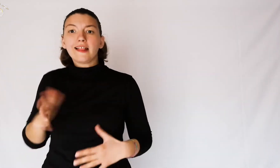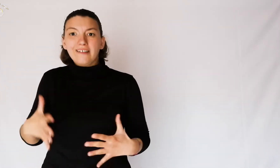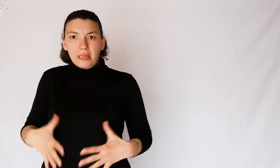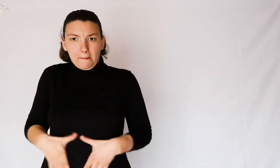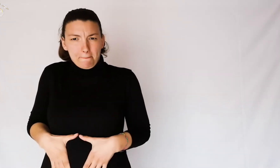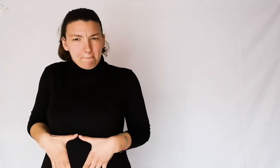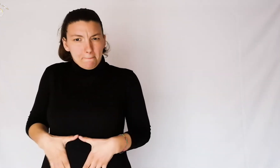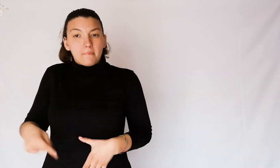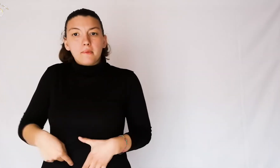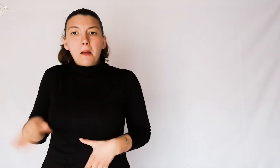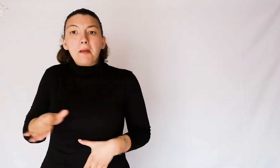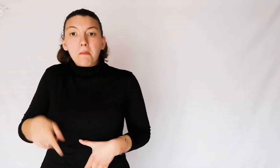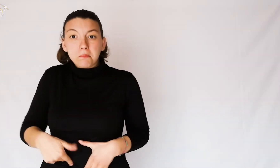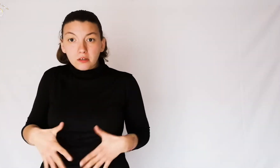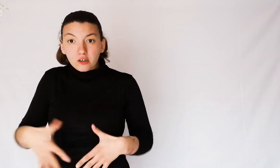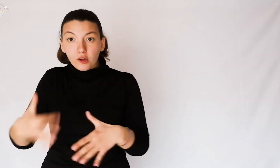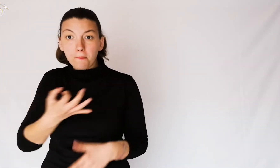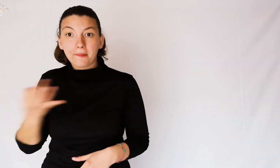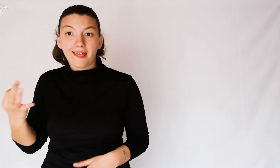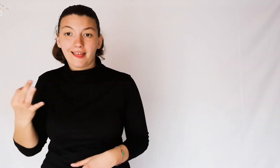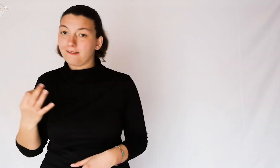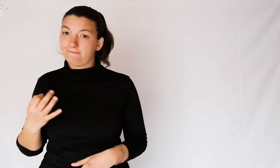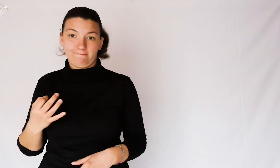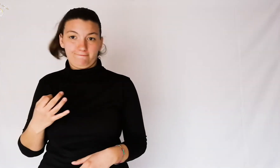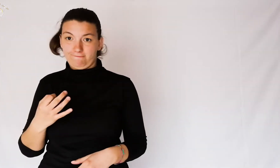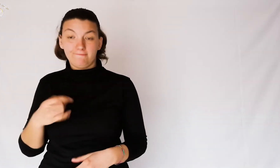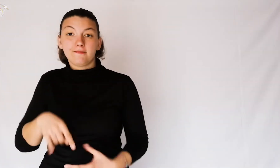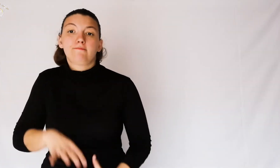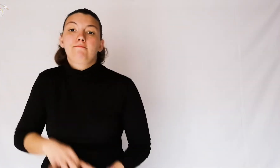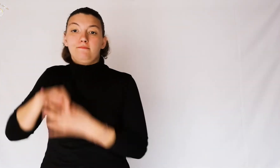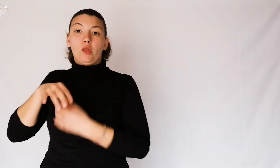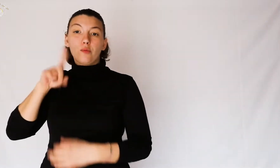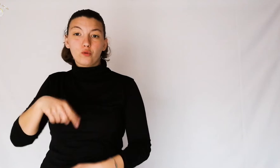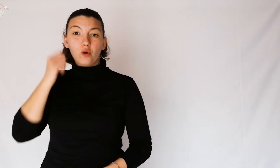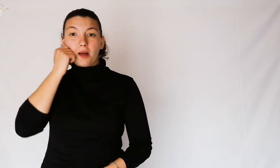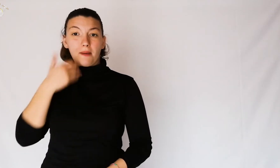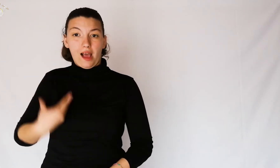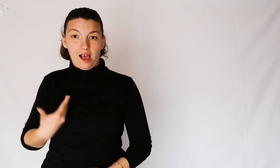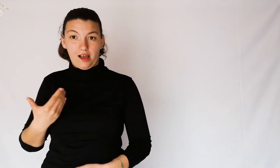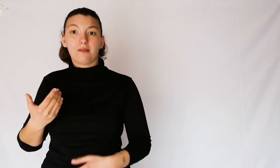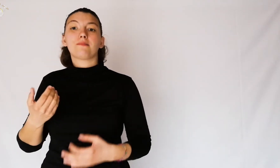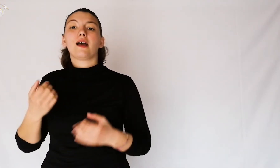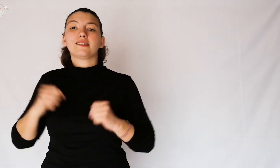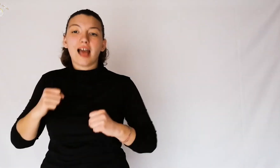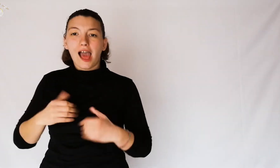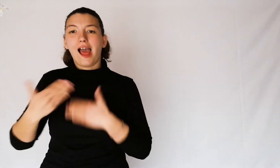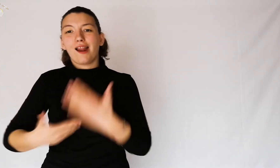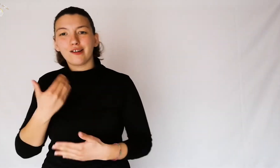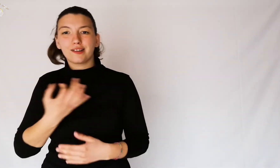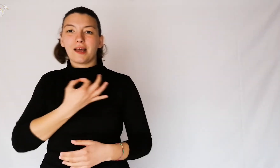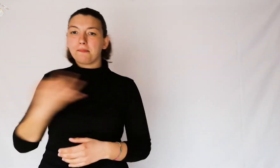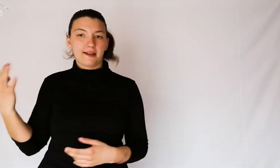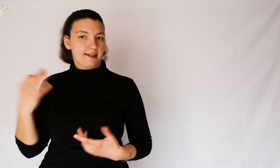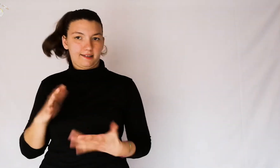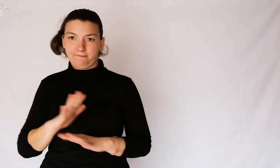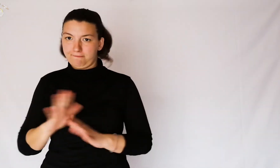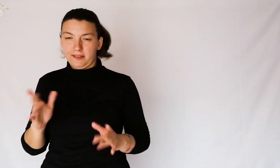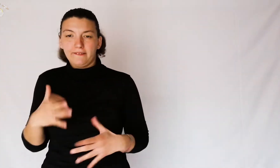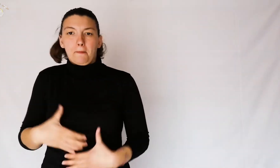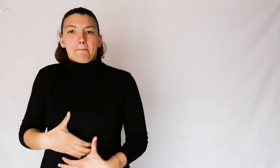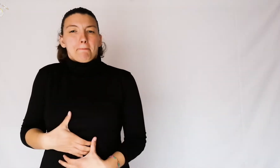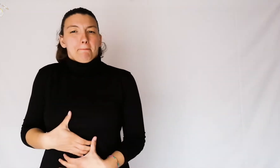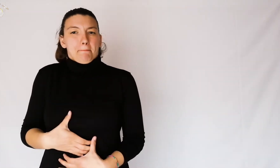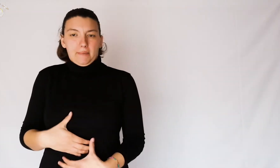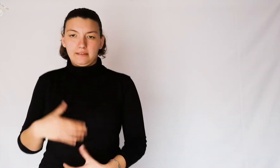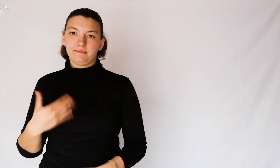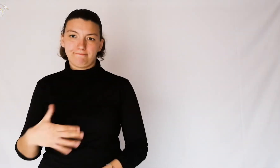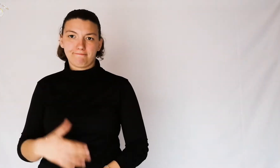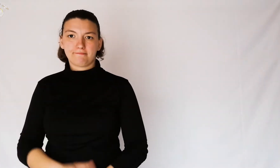With a tight chest, the baby did not grow well and the mother could also be affected.